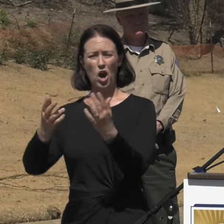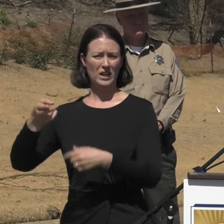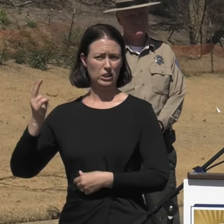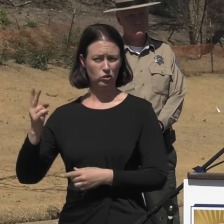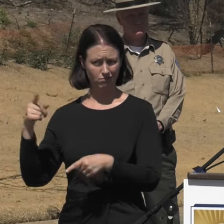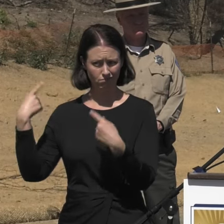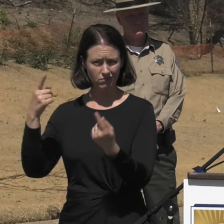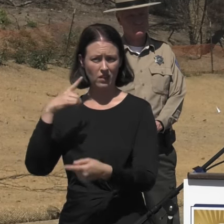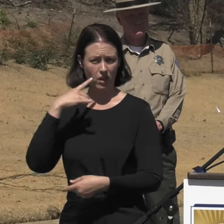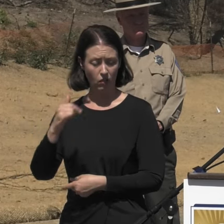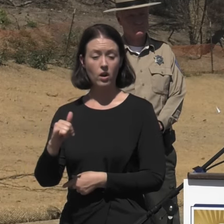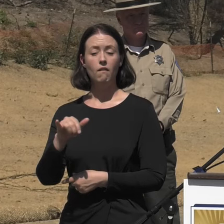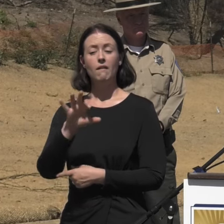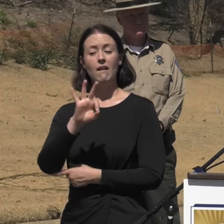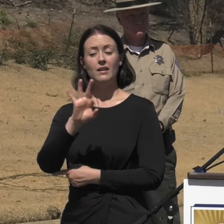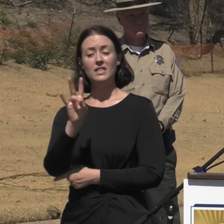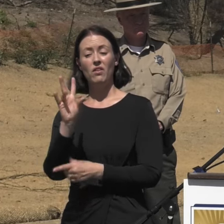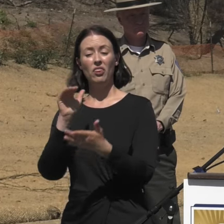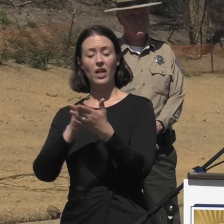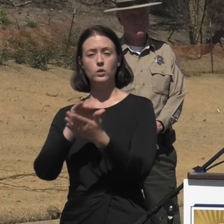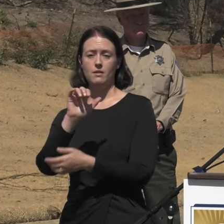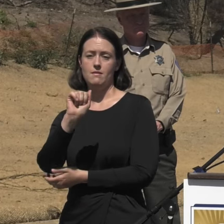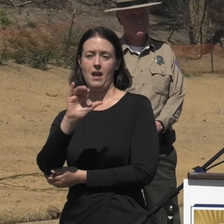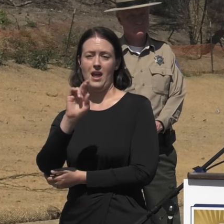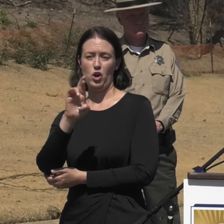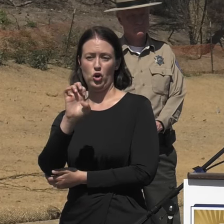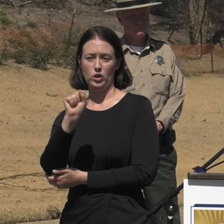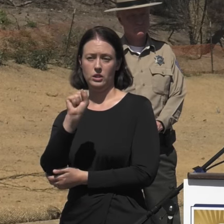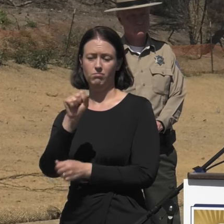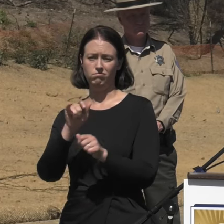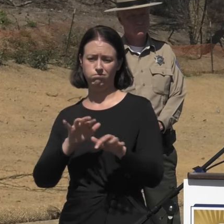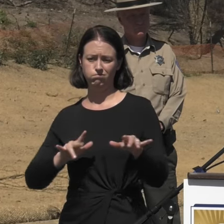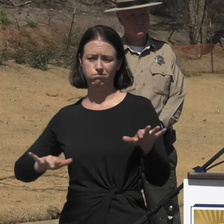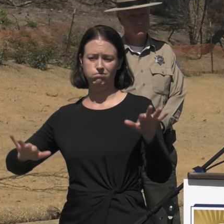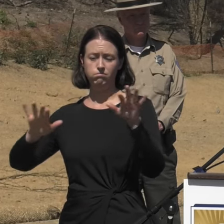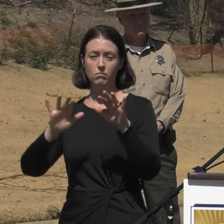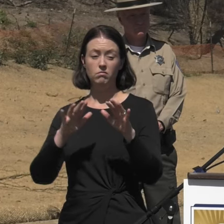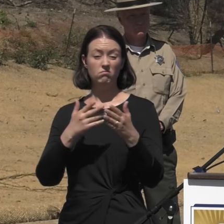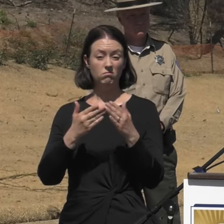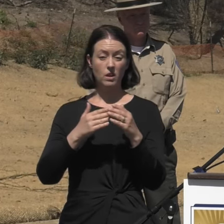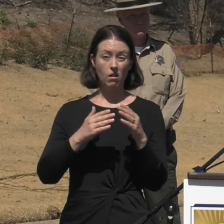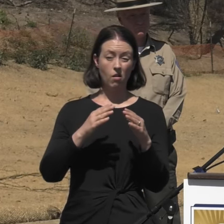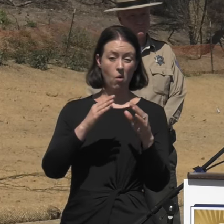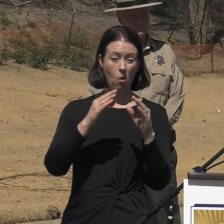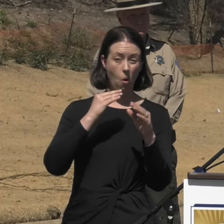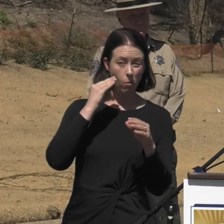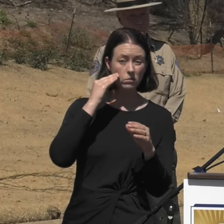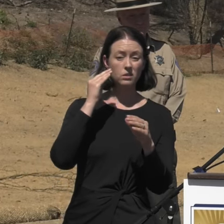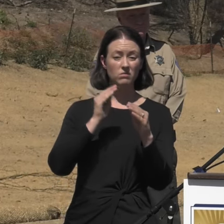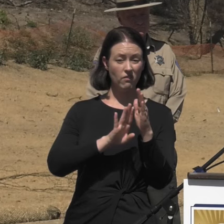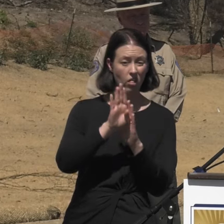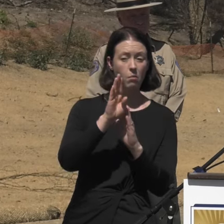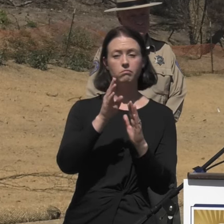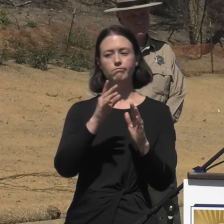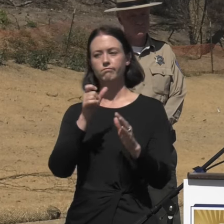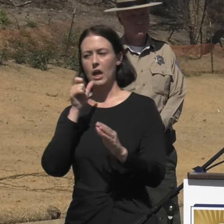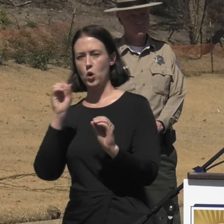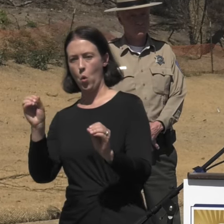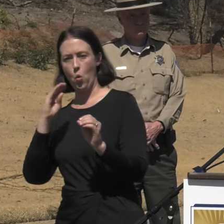Ninety-seven thousand acres, developed and undeveloped, in this watershed were destroyed by the Woolsey Fire.